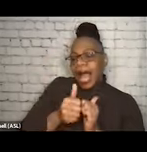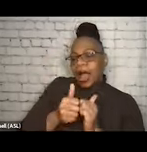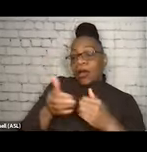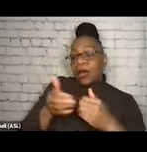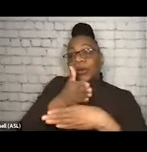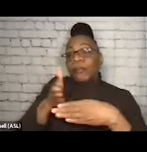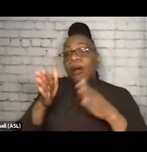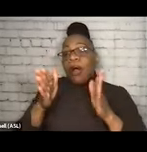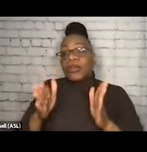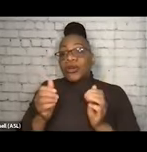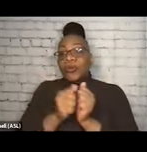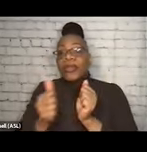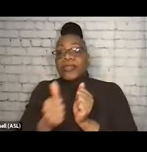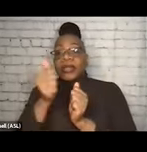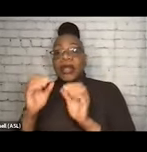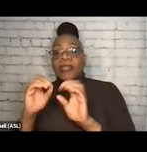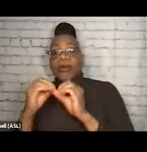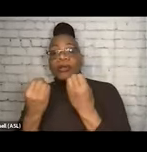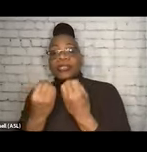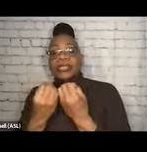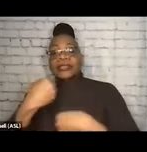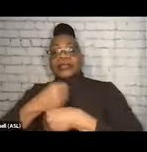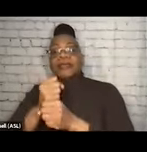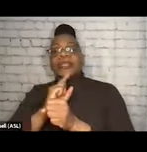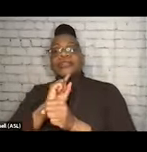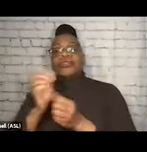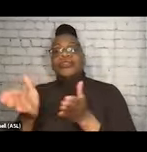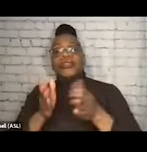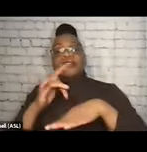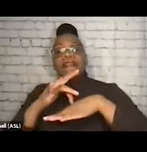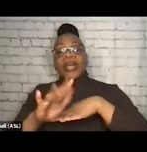are available to folks in your community? So one really concrete example of that is,